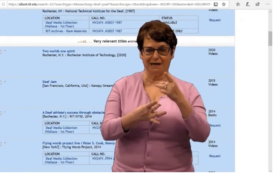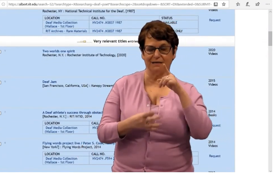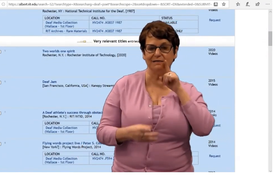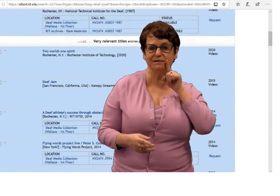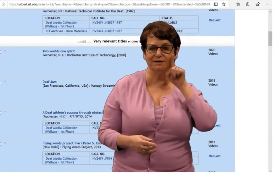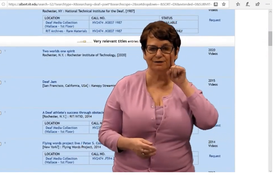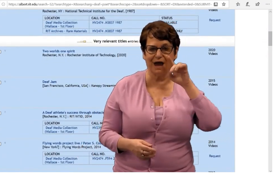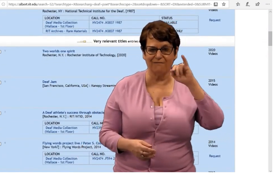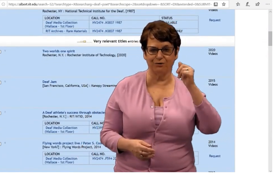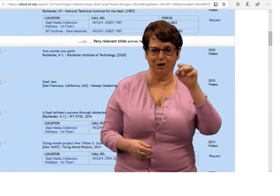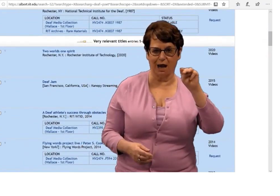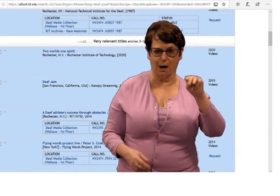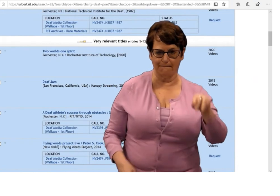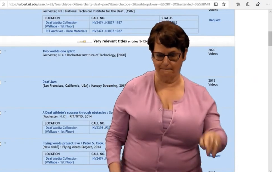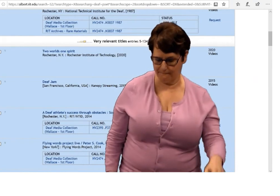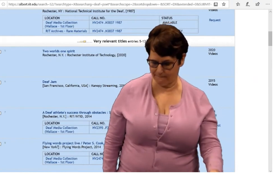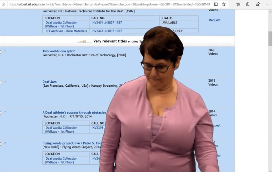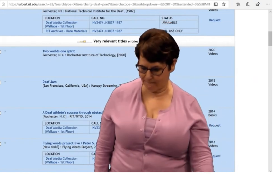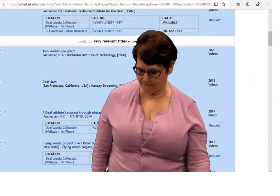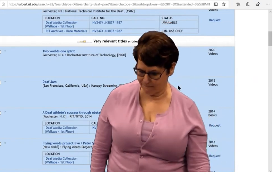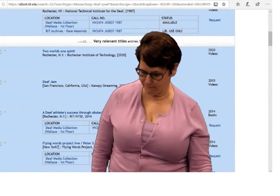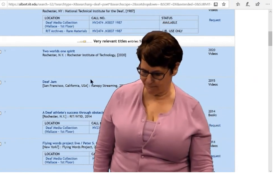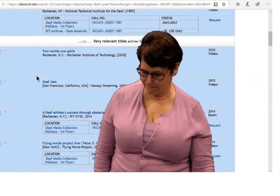I see something I'm interested in, Deaf Jam.